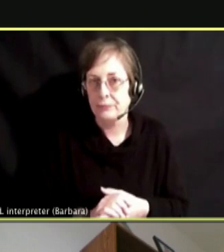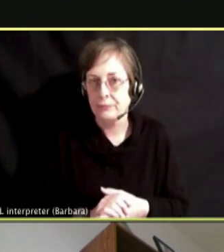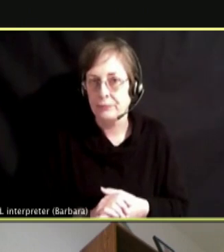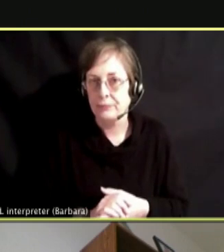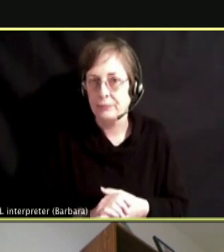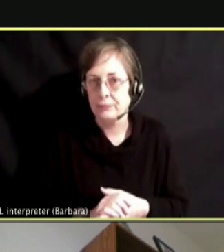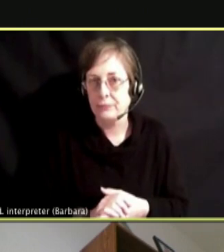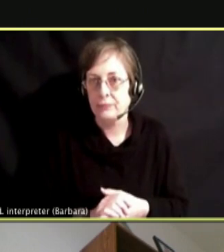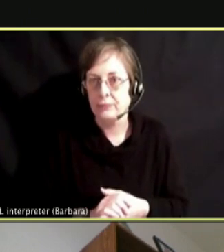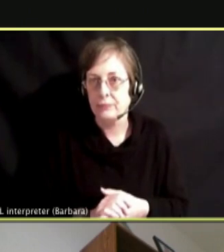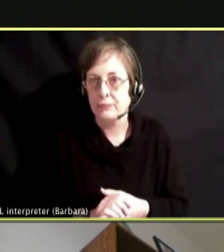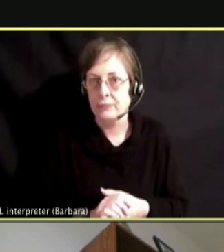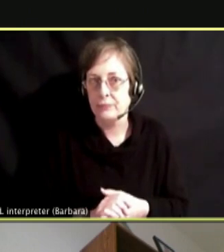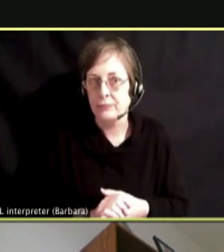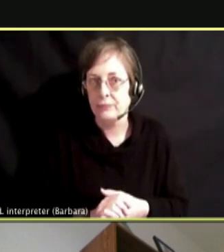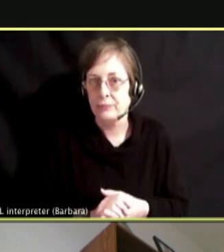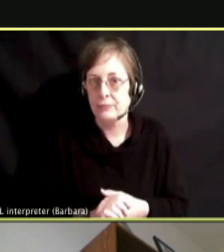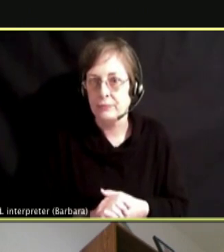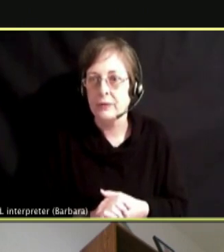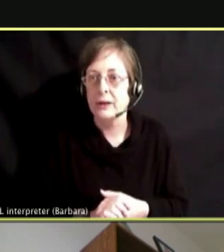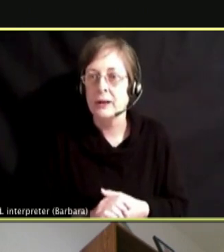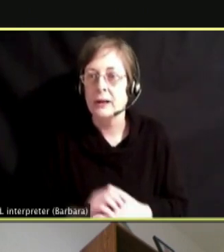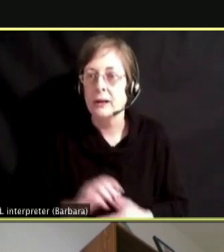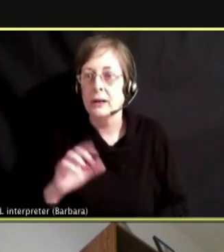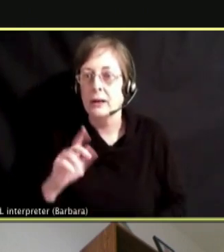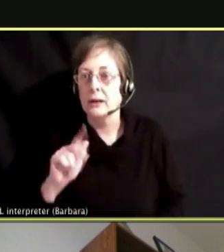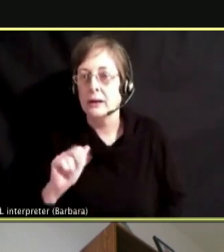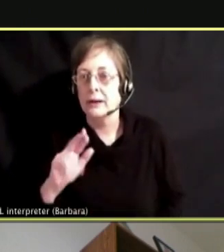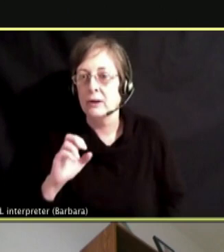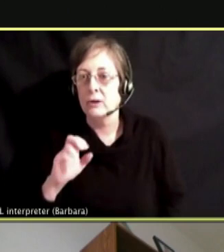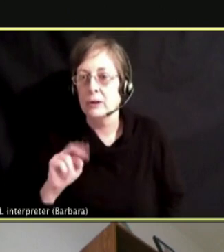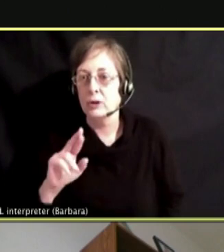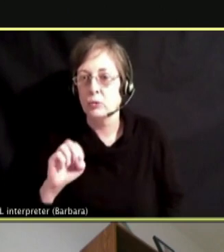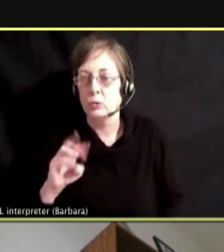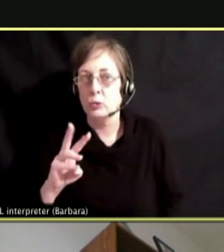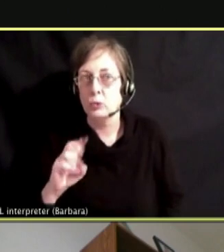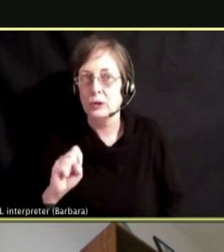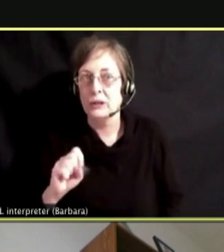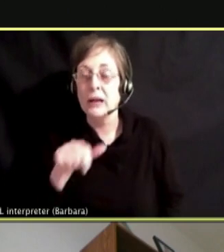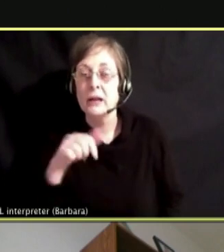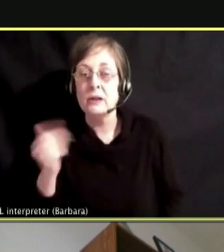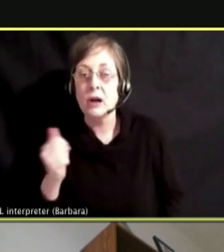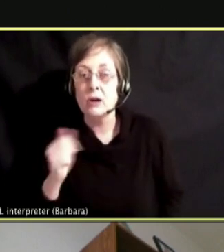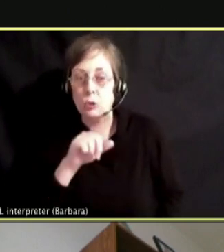ANOTHER QUESTION WE NOTICED IN THE CHAT WAS ABOUT VAPING BEING A GATEWAY SUBSTANCE.